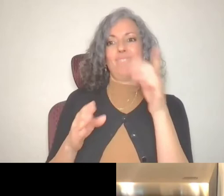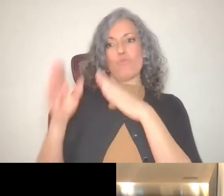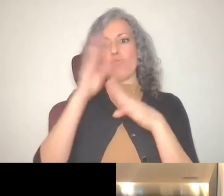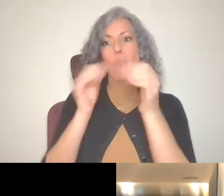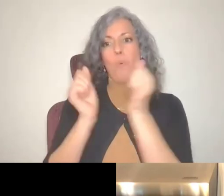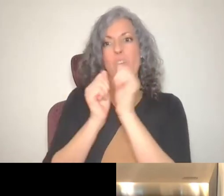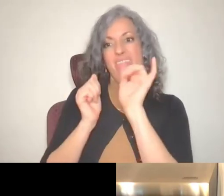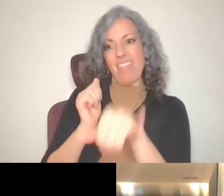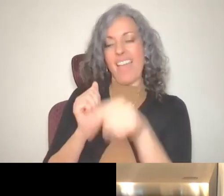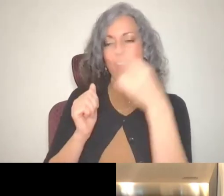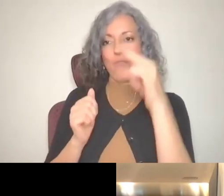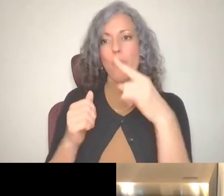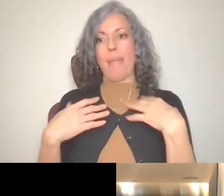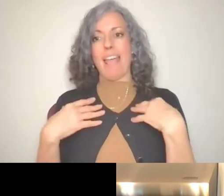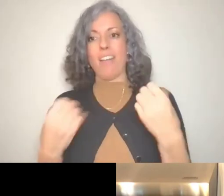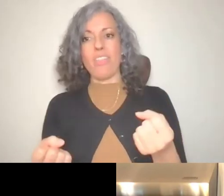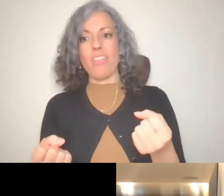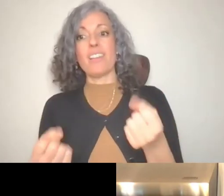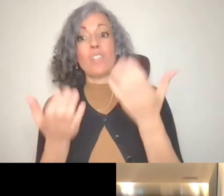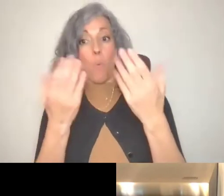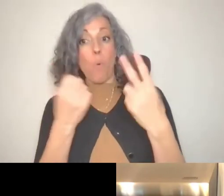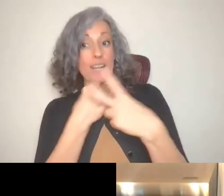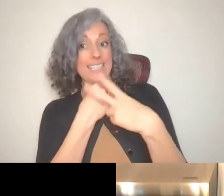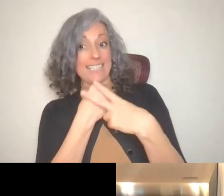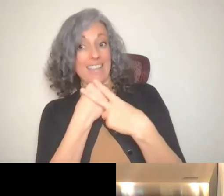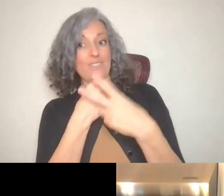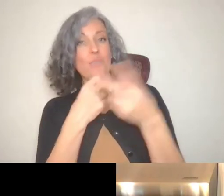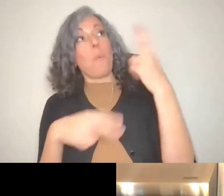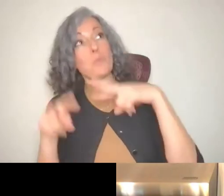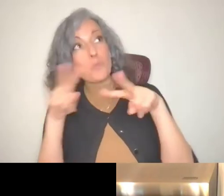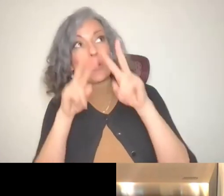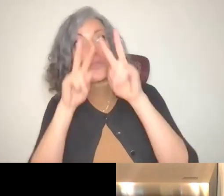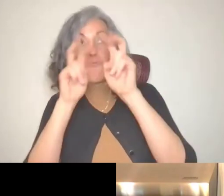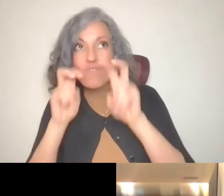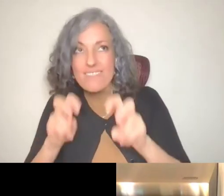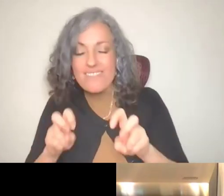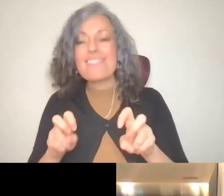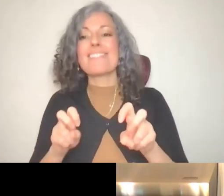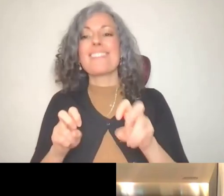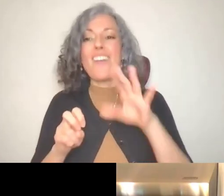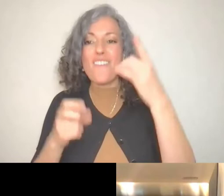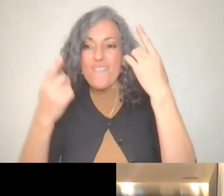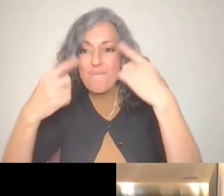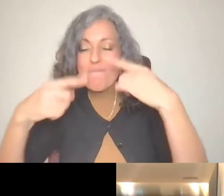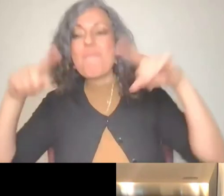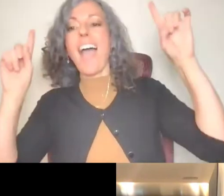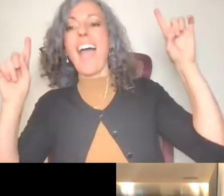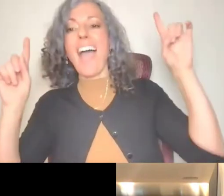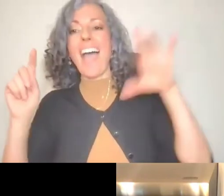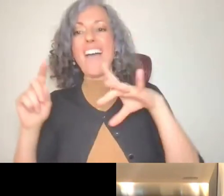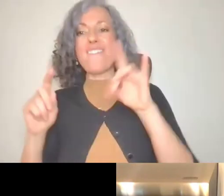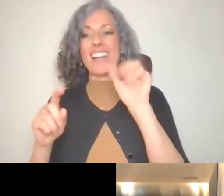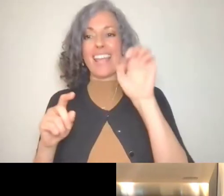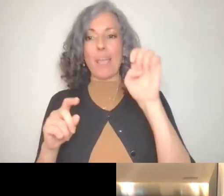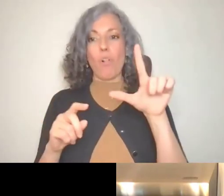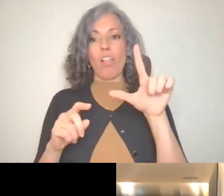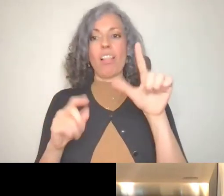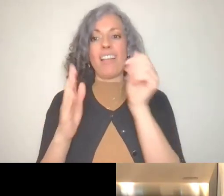to stay and I was looking and I was researching and I finally came across a little, so I decided this is what I'm